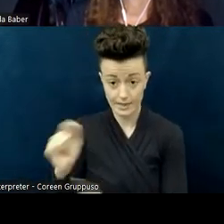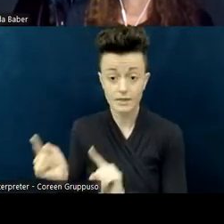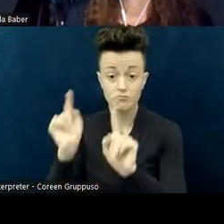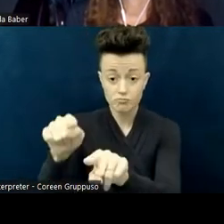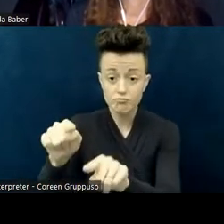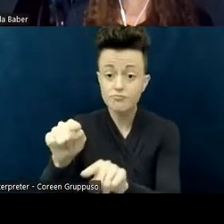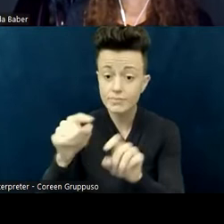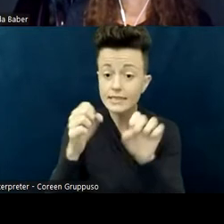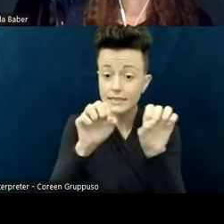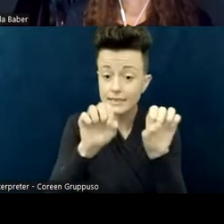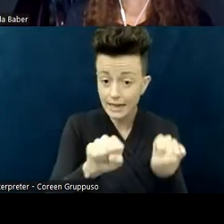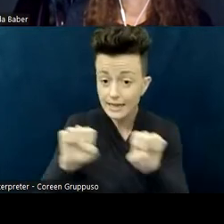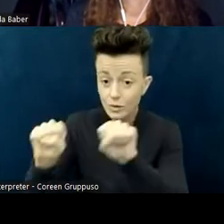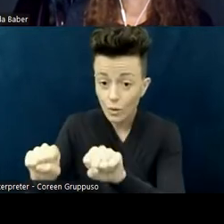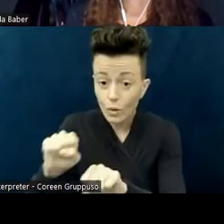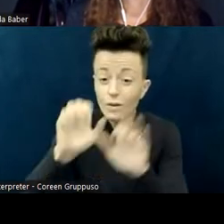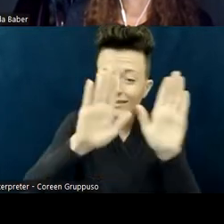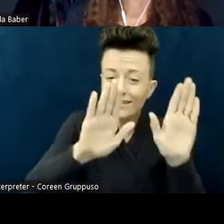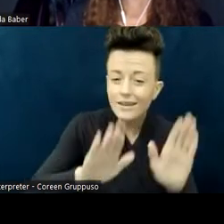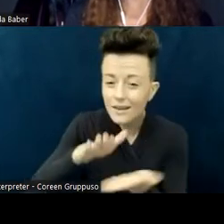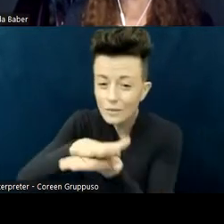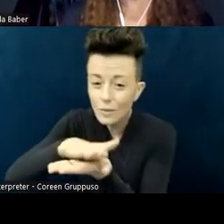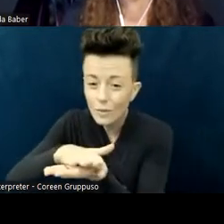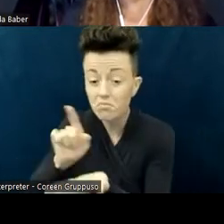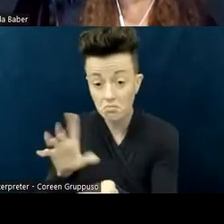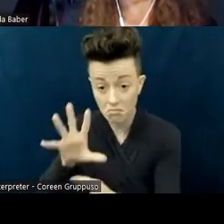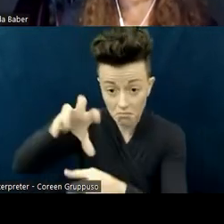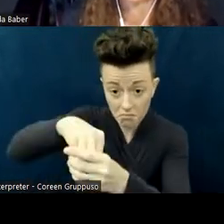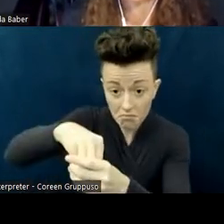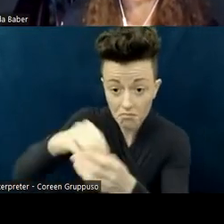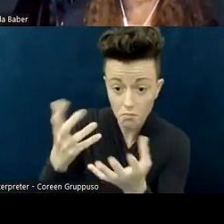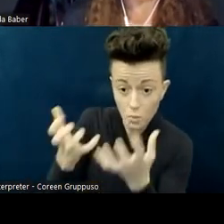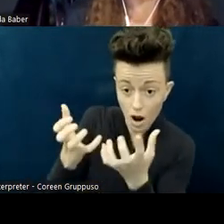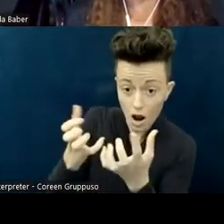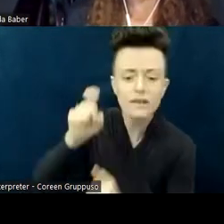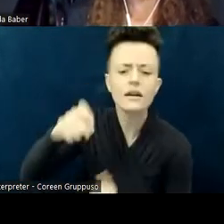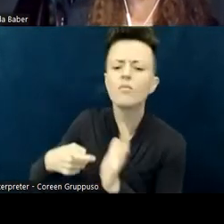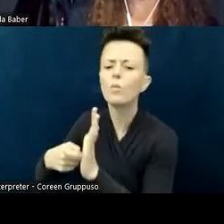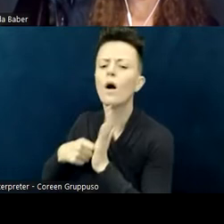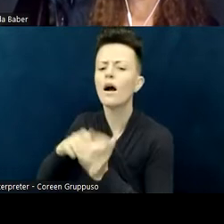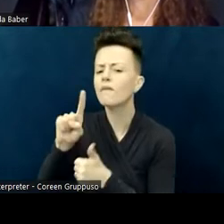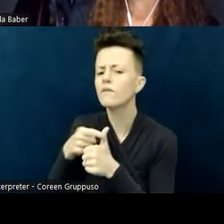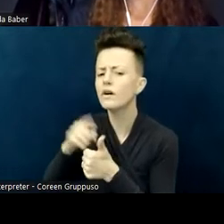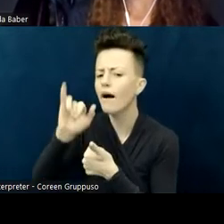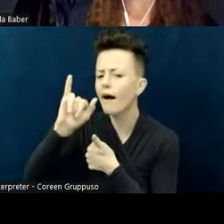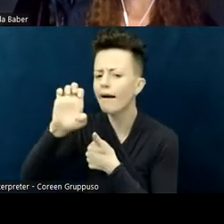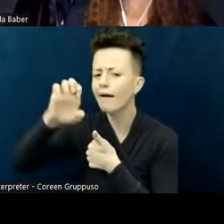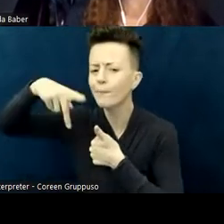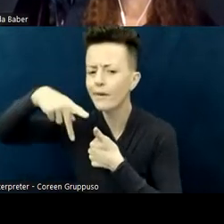in Sunday School, if you're not requiring similar things for other children. Sharing diagnoses information with